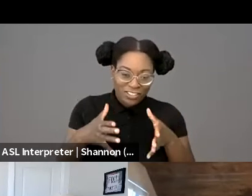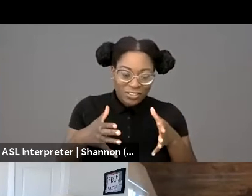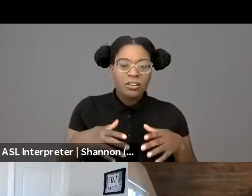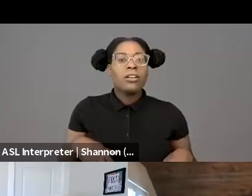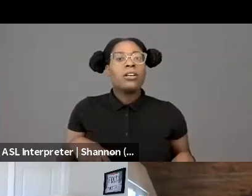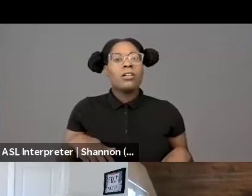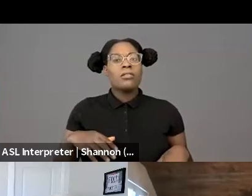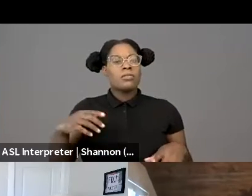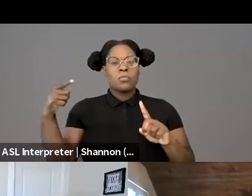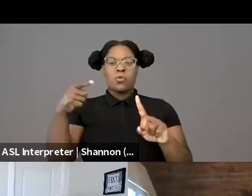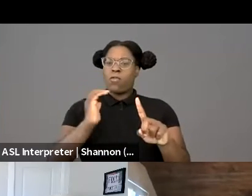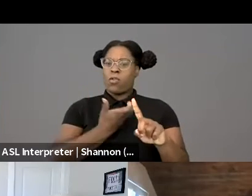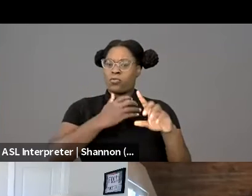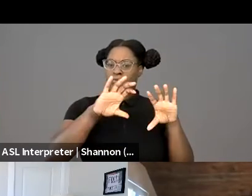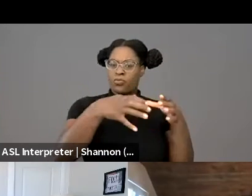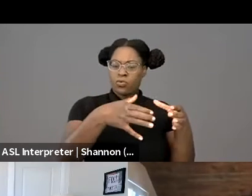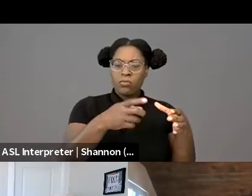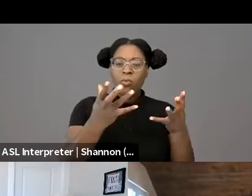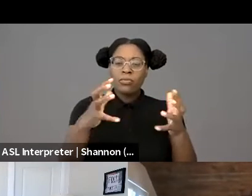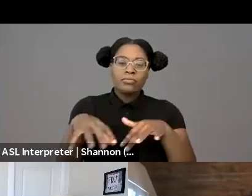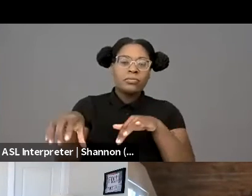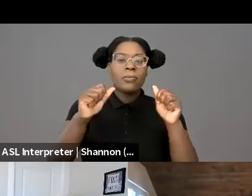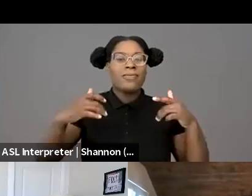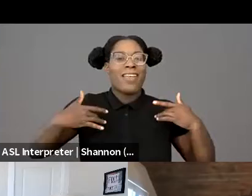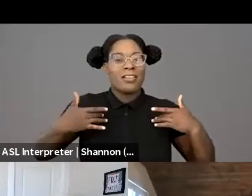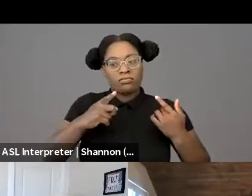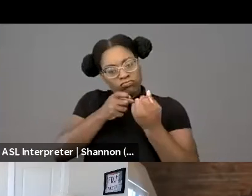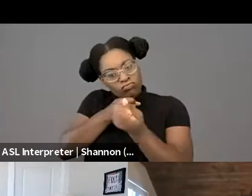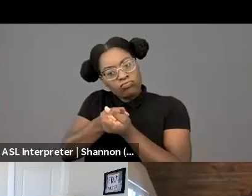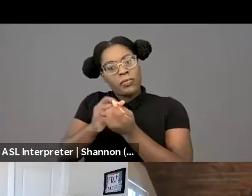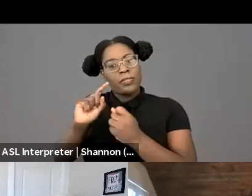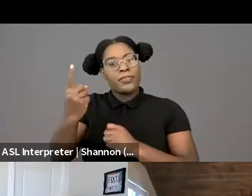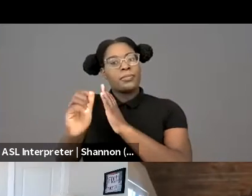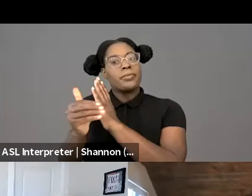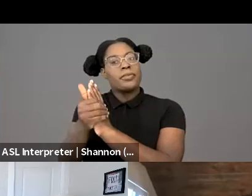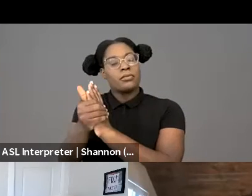of what constitutes the realm of the First Amendment. And that's one of the reasons I'm so excited